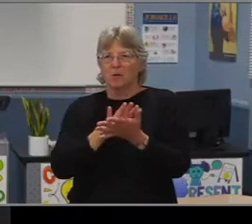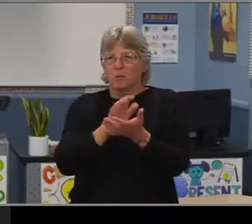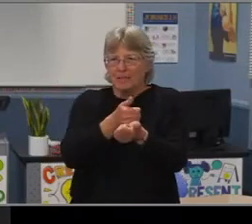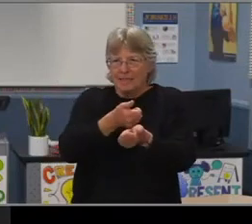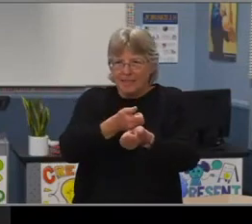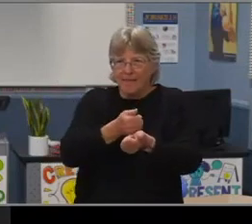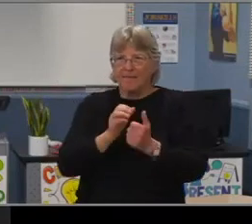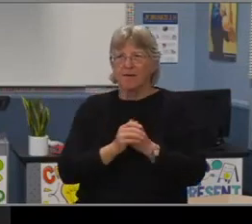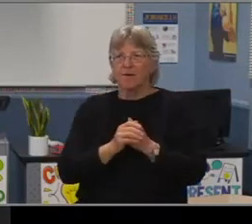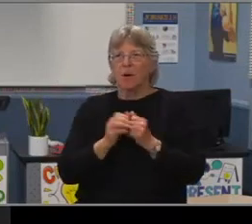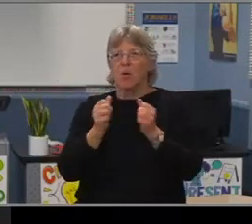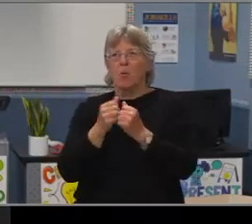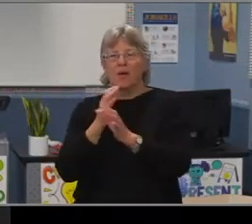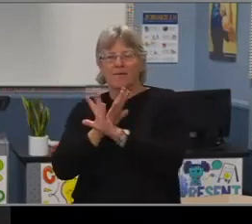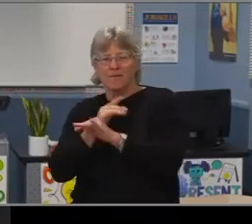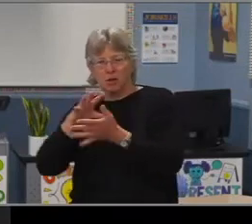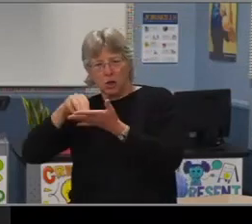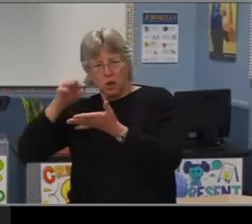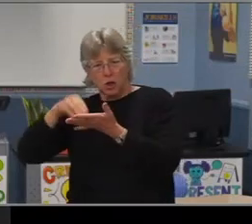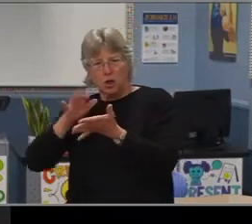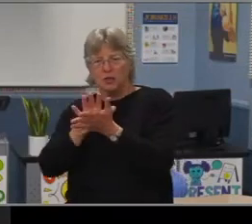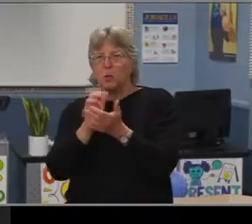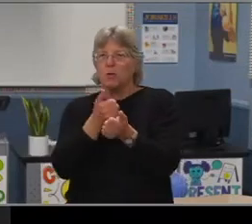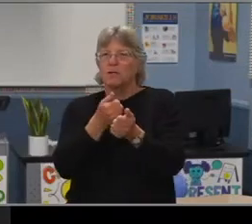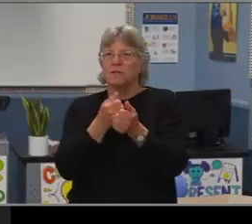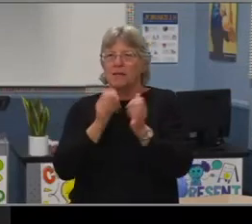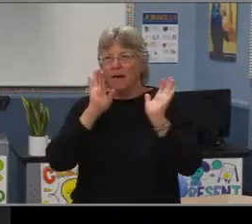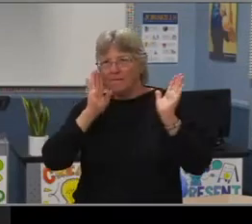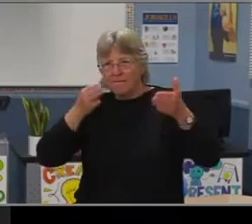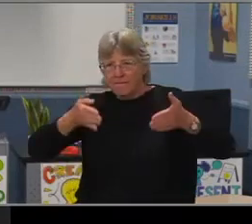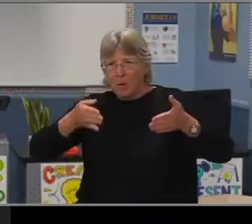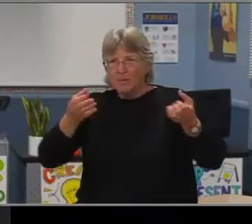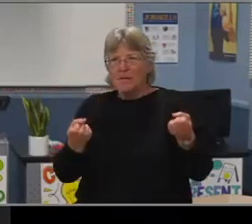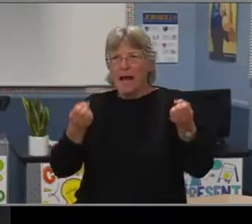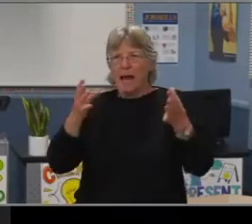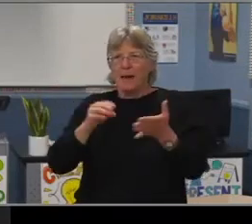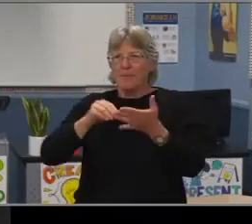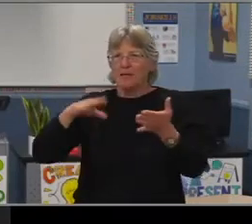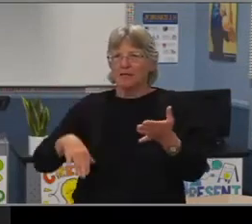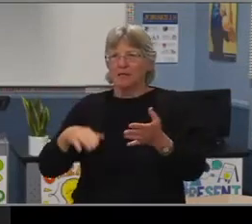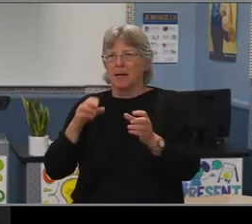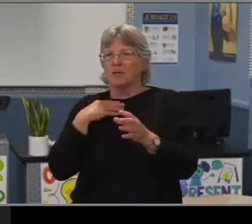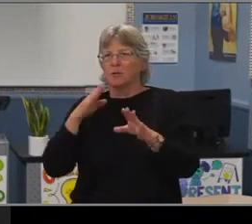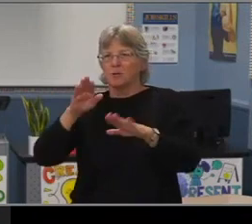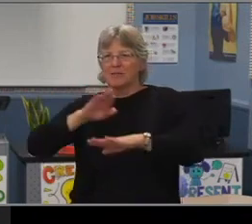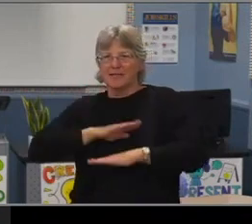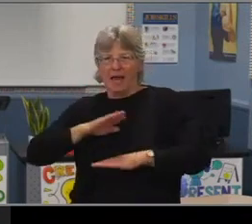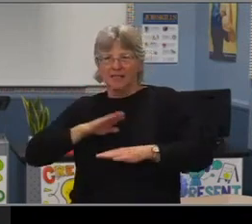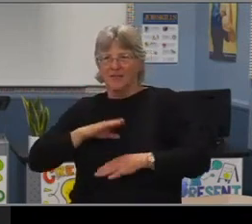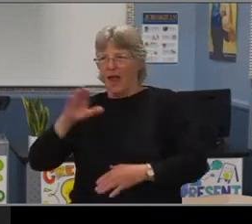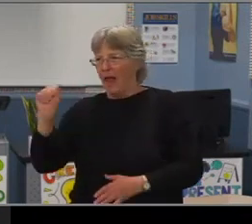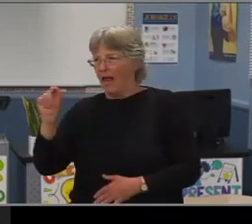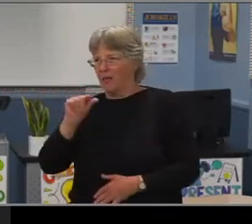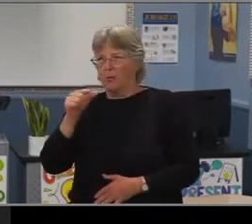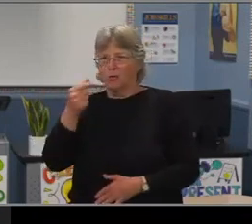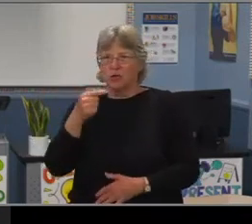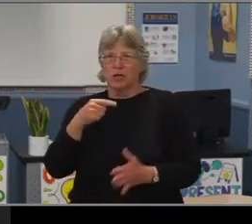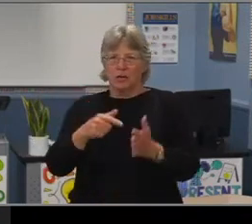Even with virtual learning our school is also focused on increasing the number of students who meet A through G requirements. Our teachers, counselors and administrators want